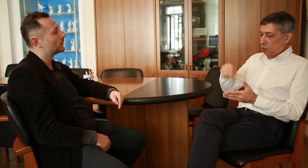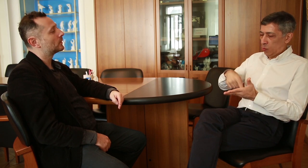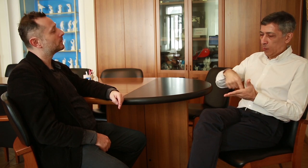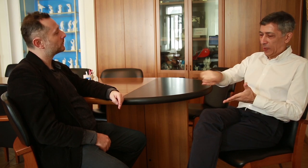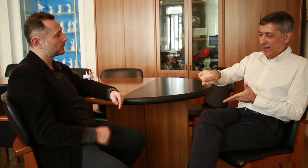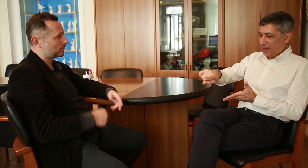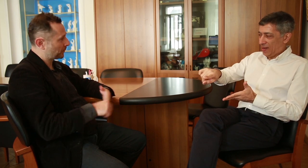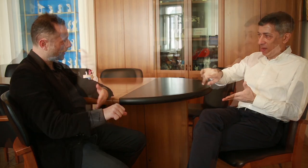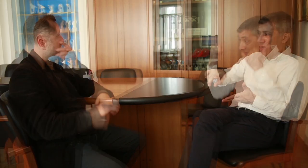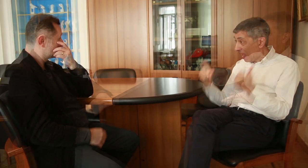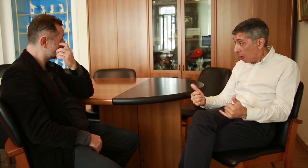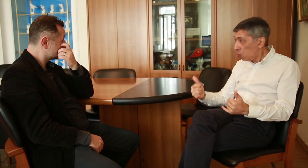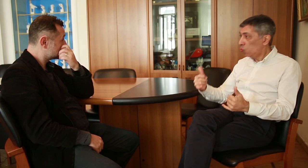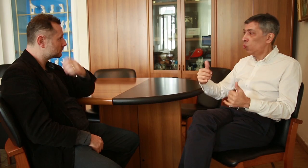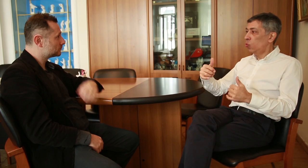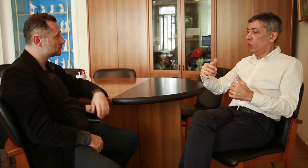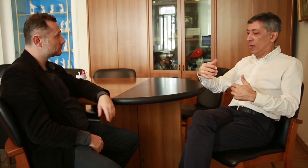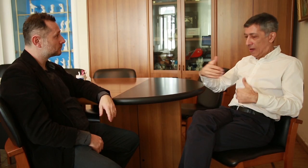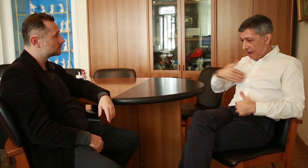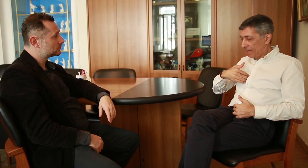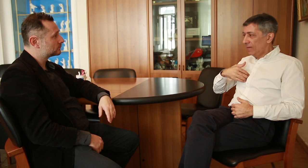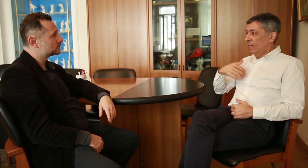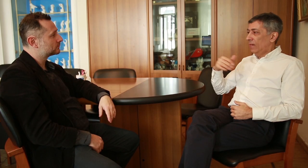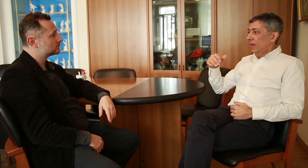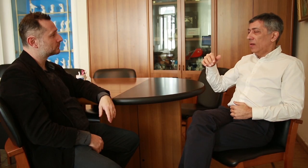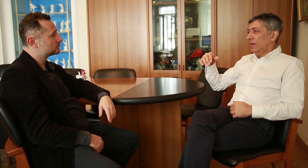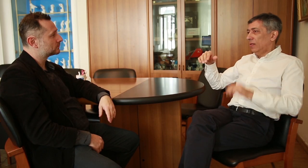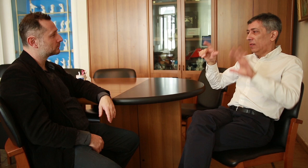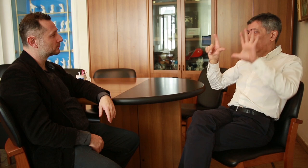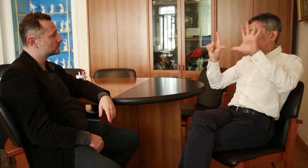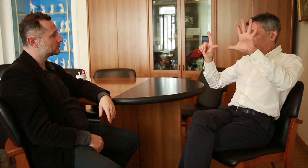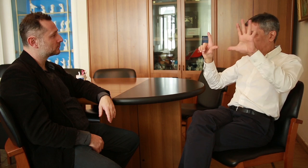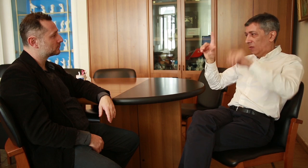for interpreting services at no charge to the